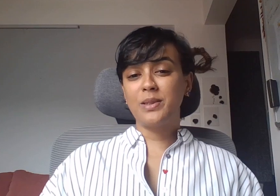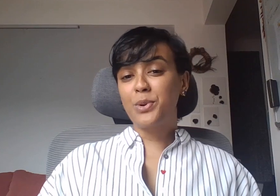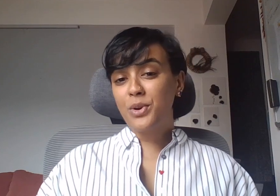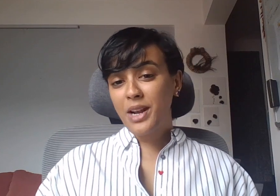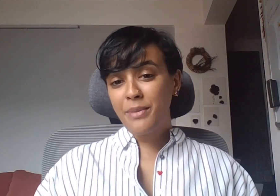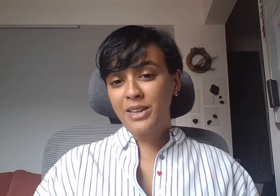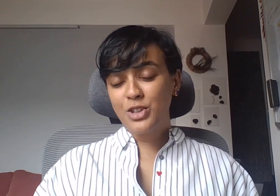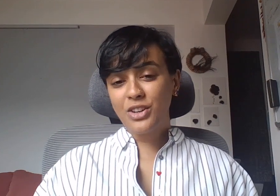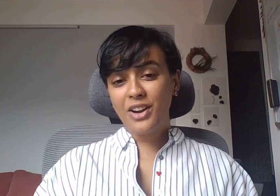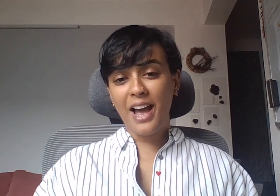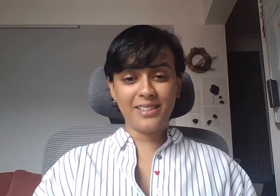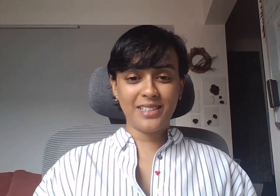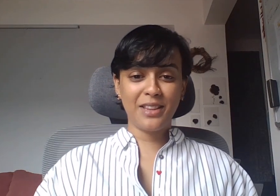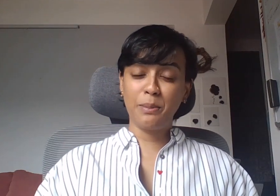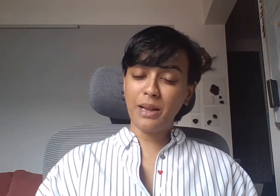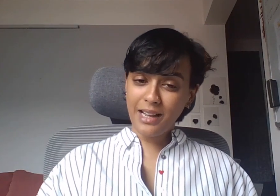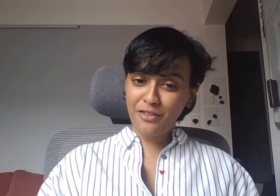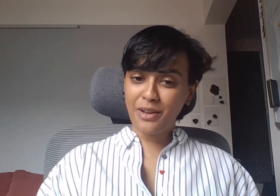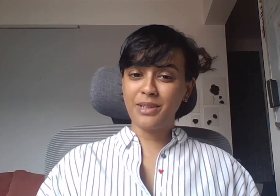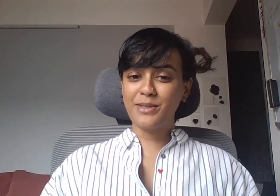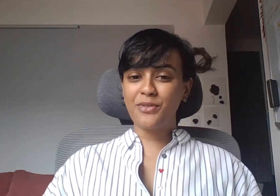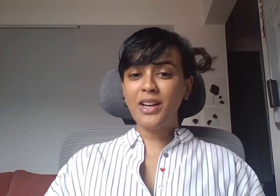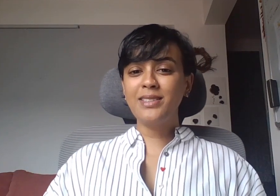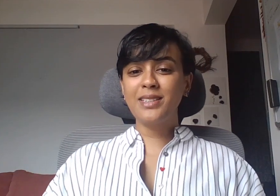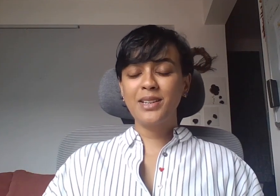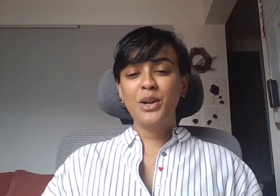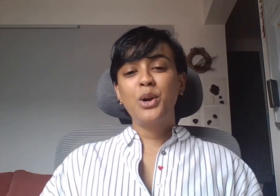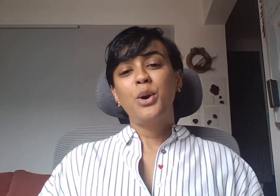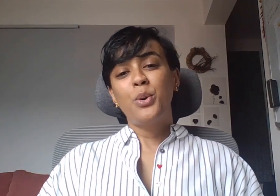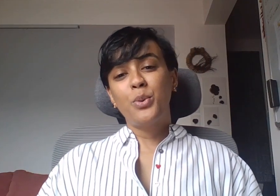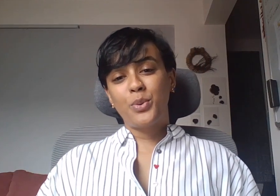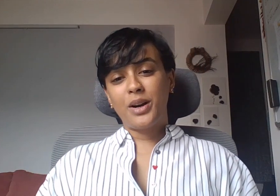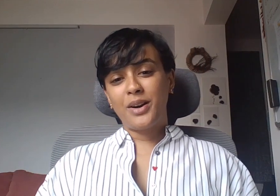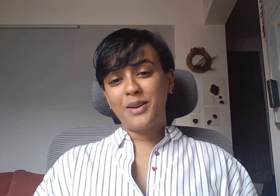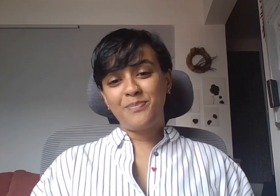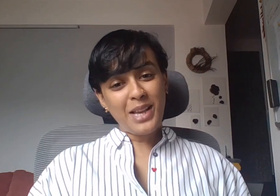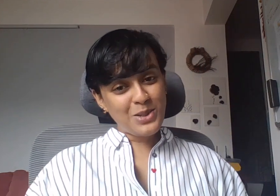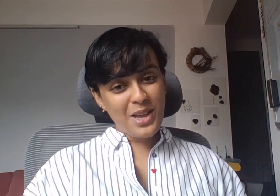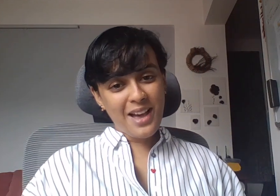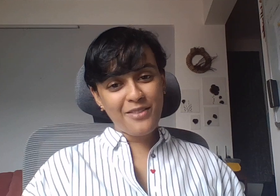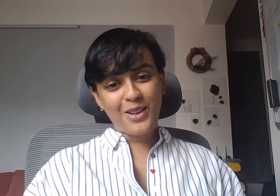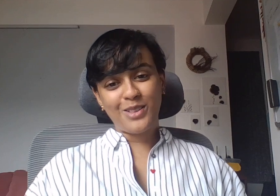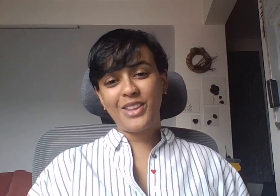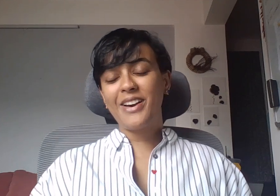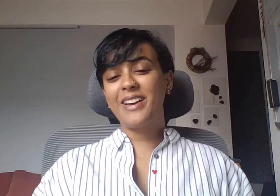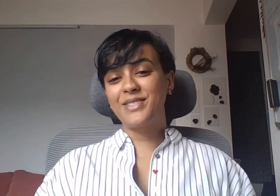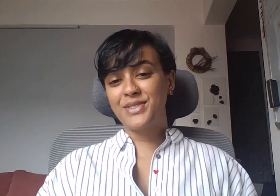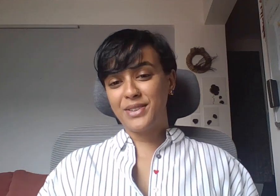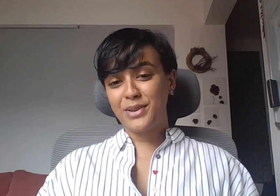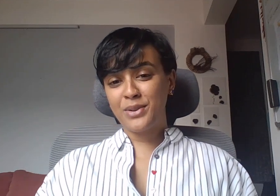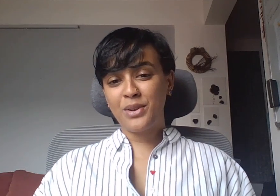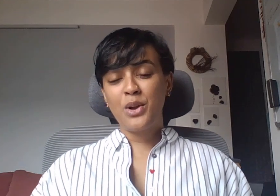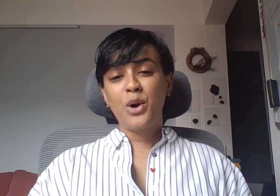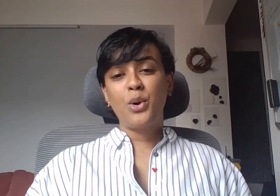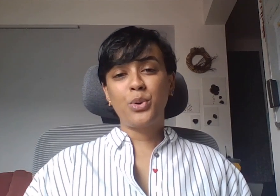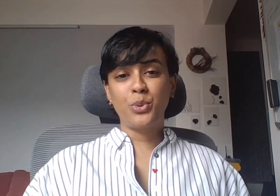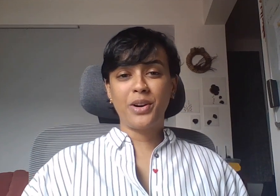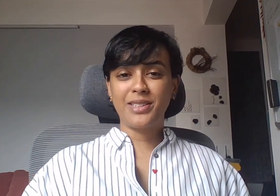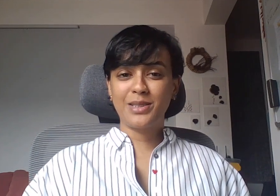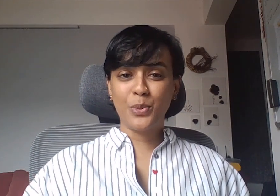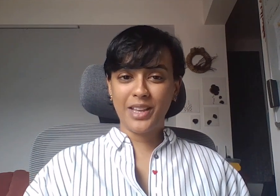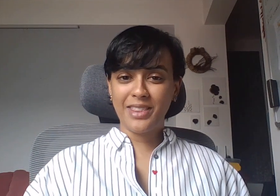a program manager at the Black Feminist Fund. Next, we have Althea Anderson who works with